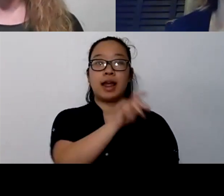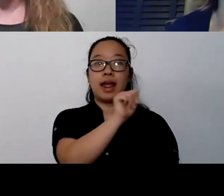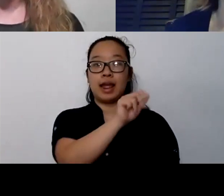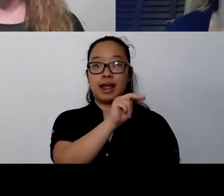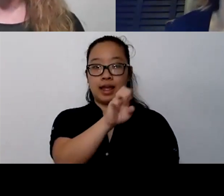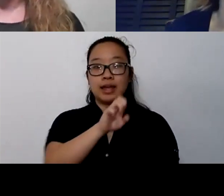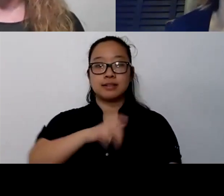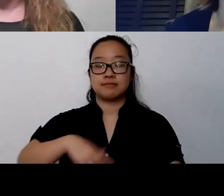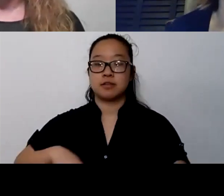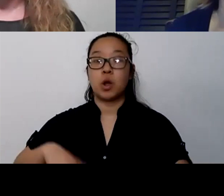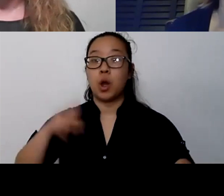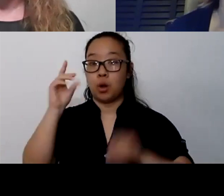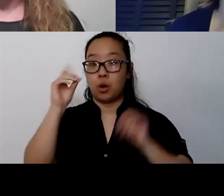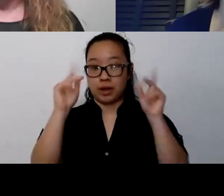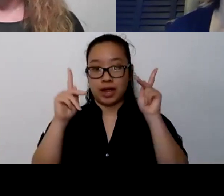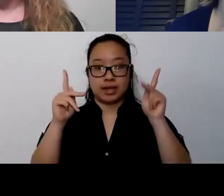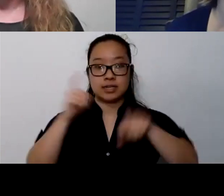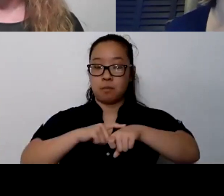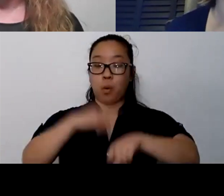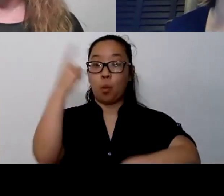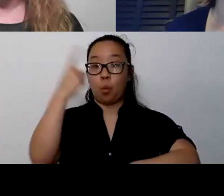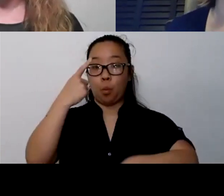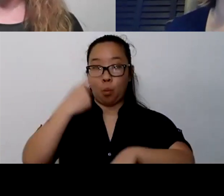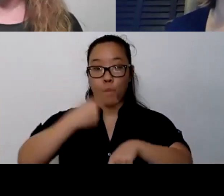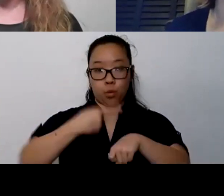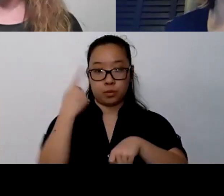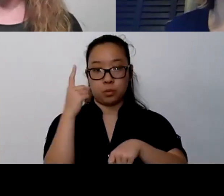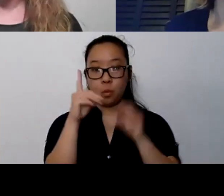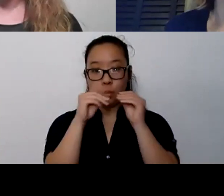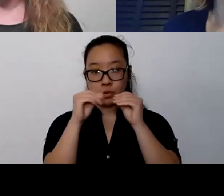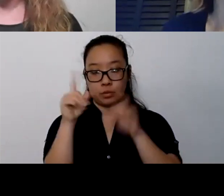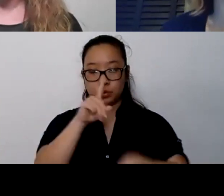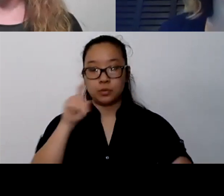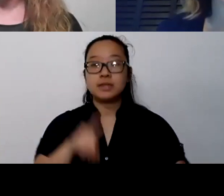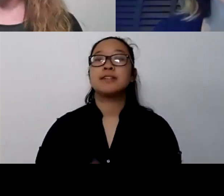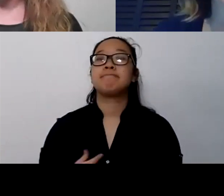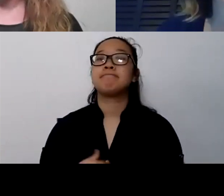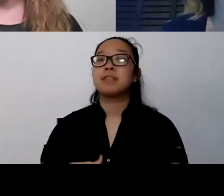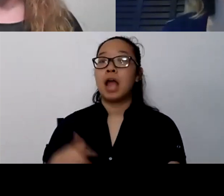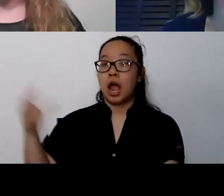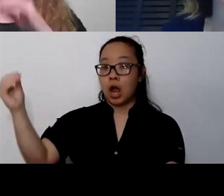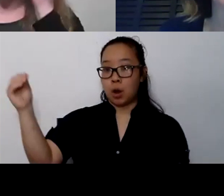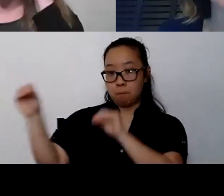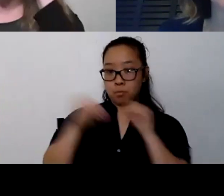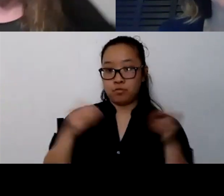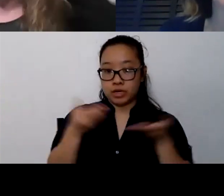"I'm new to this community, moved here in June. I do feel very socially isolated and I don't feel as if I have any purpose.